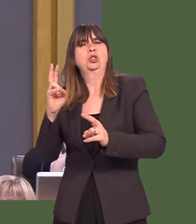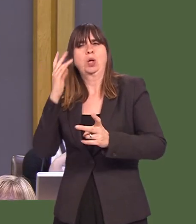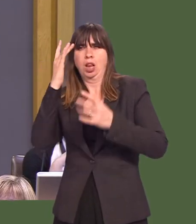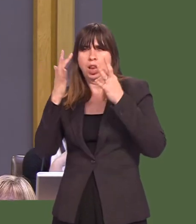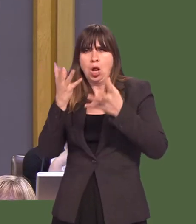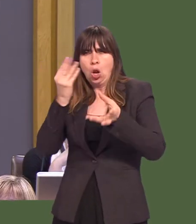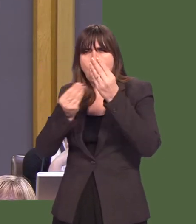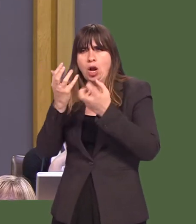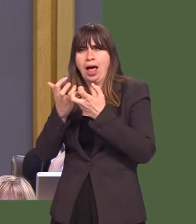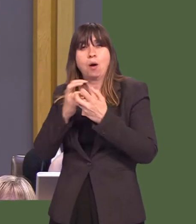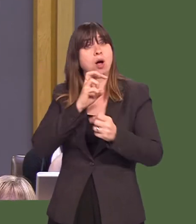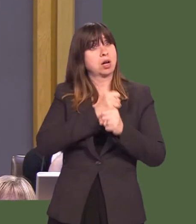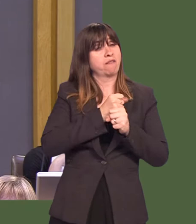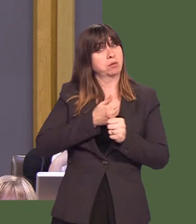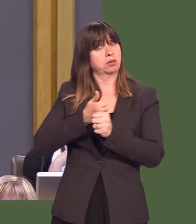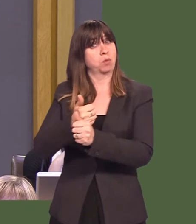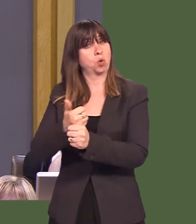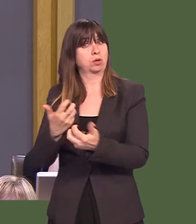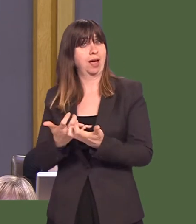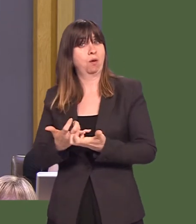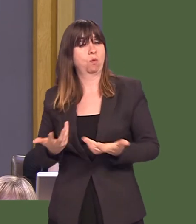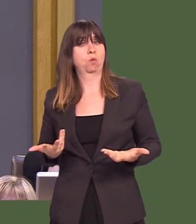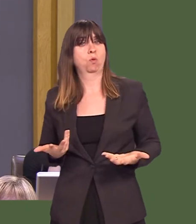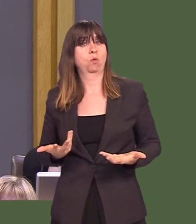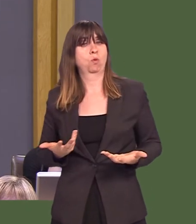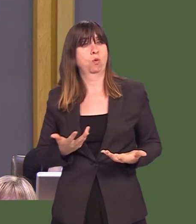And the First Minister said heíd keep it as an open question.